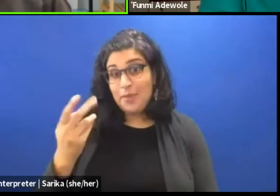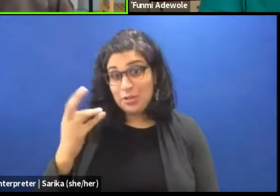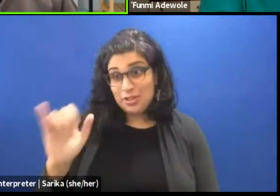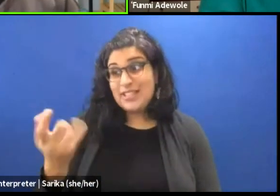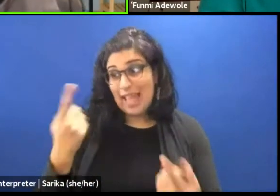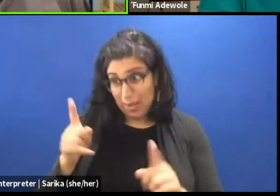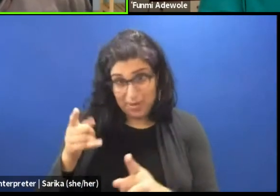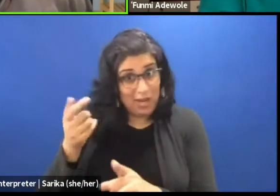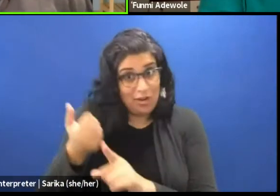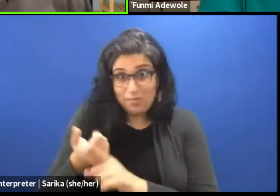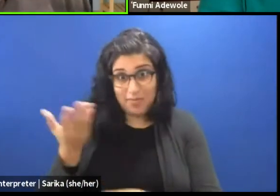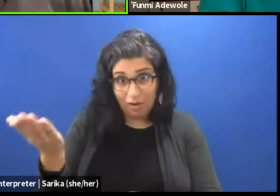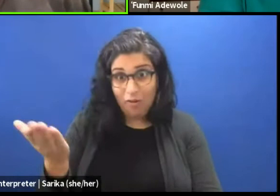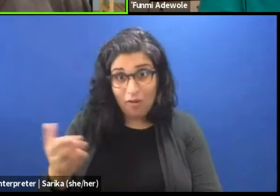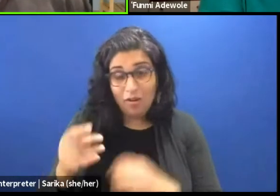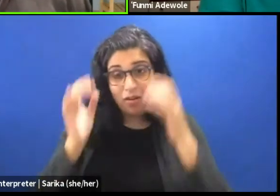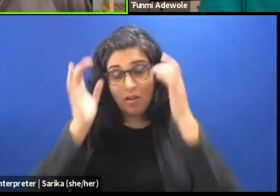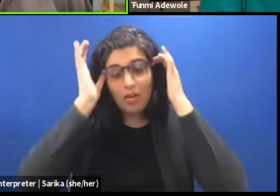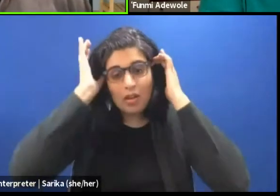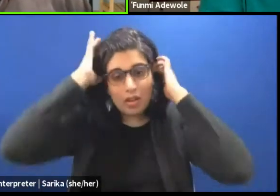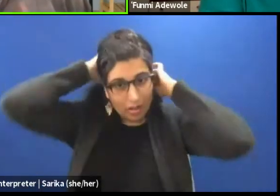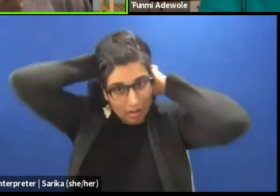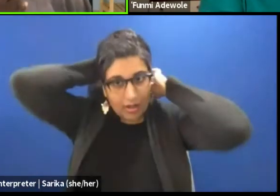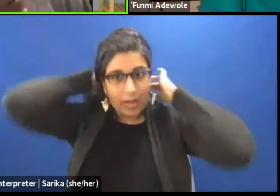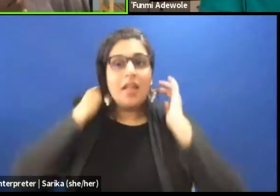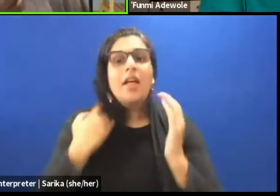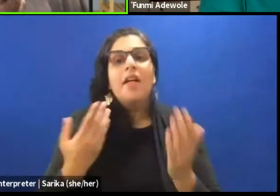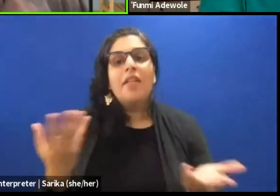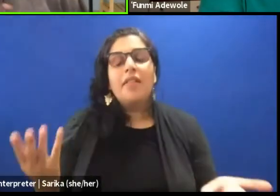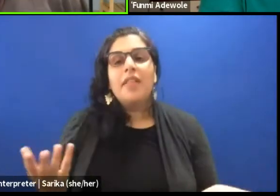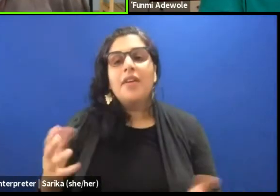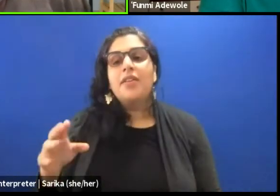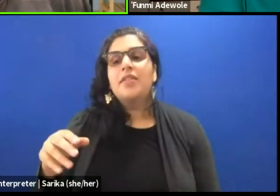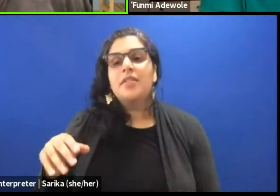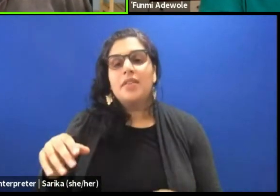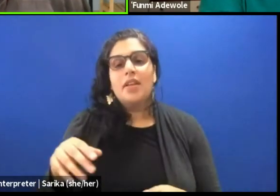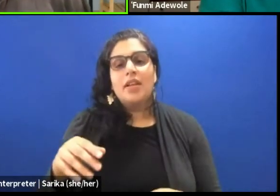There is a practitioner here in Canada with the name of Sadie Garland ,